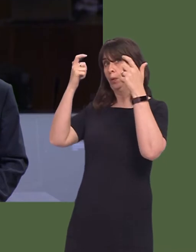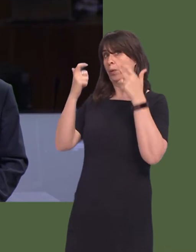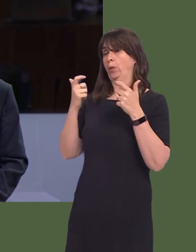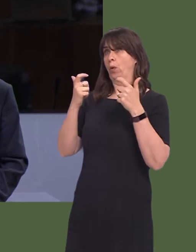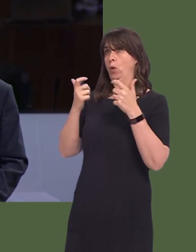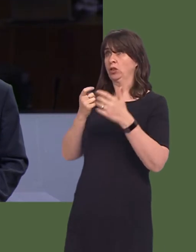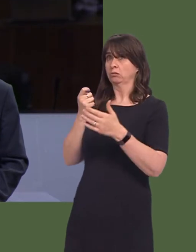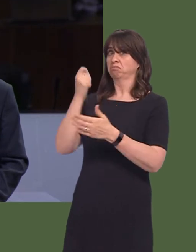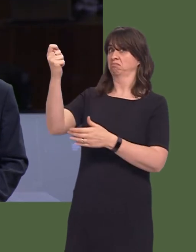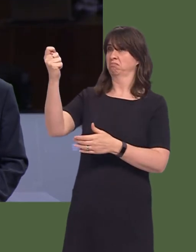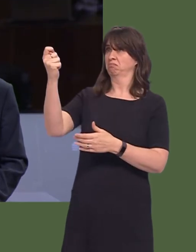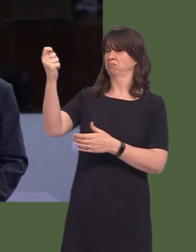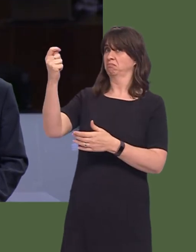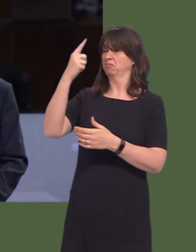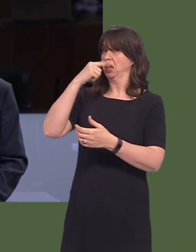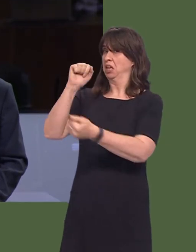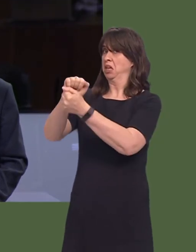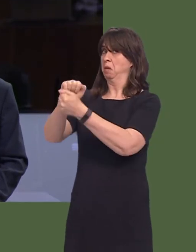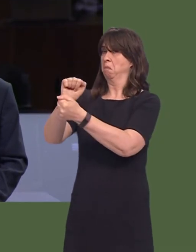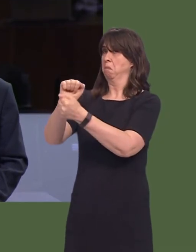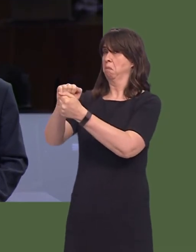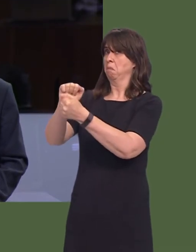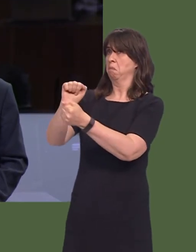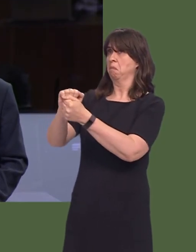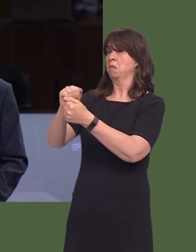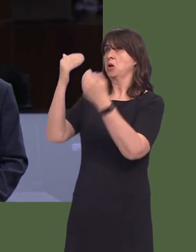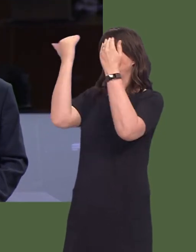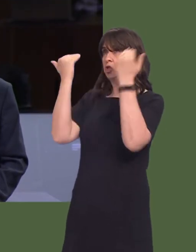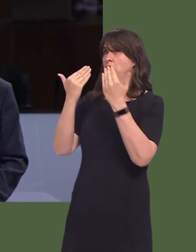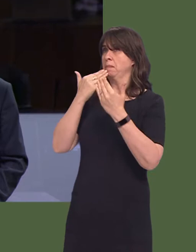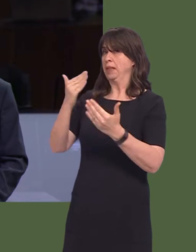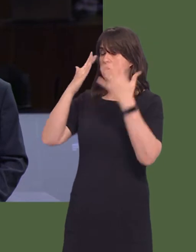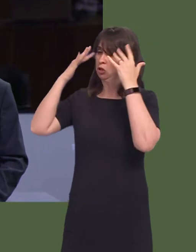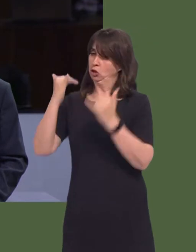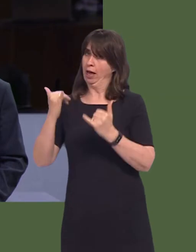as it seems there is a strong case for a judicial review, and such action will clearly be detrimental